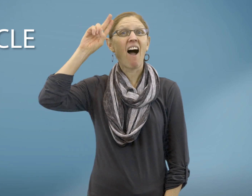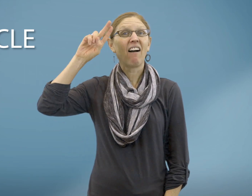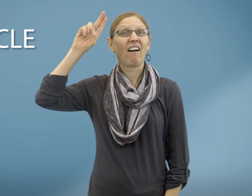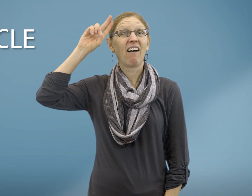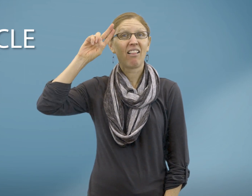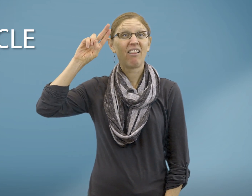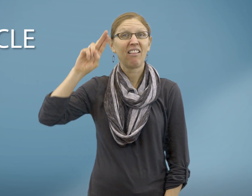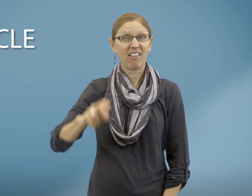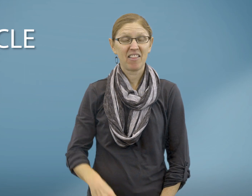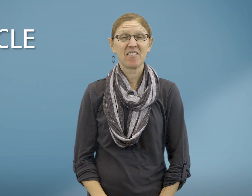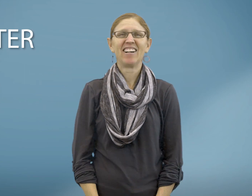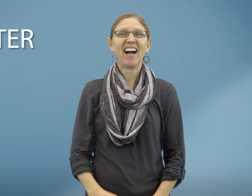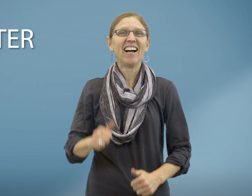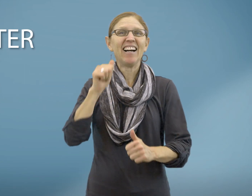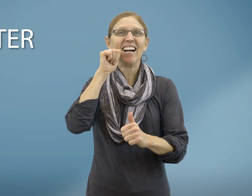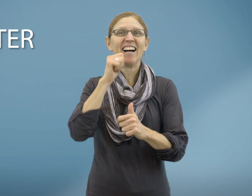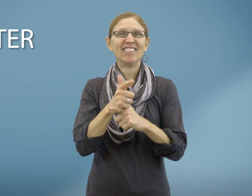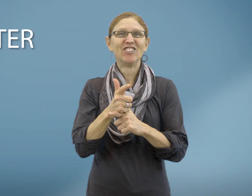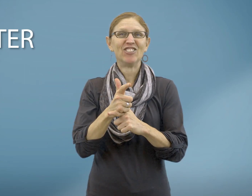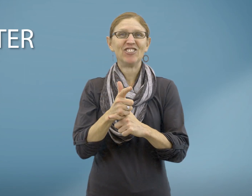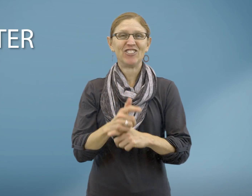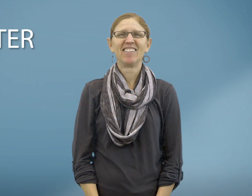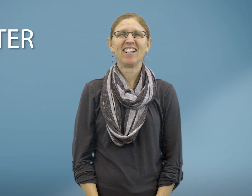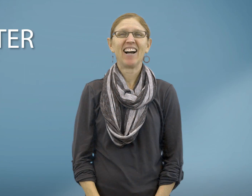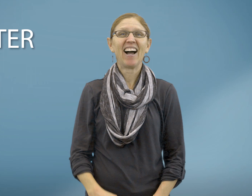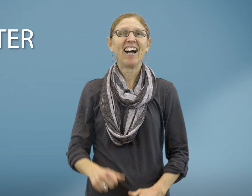Uncle Sister